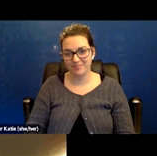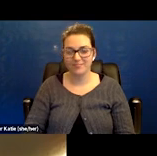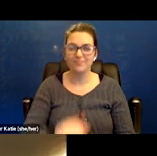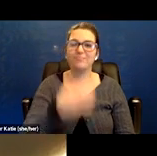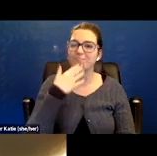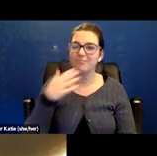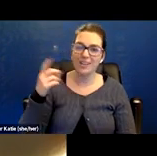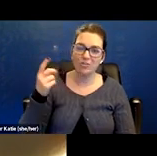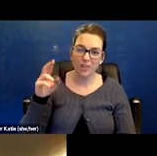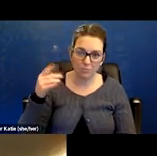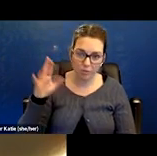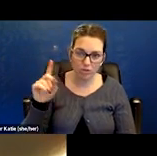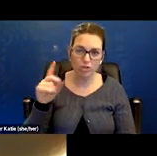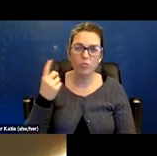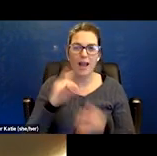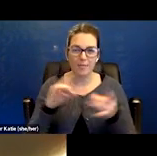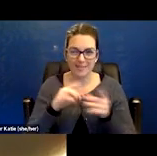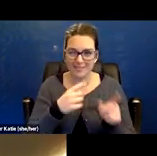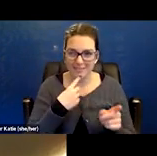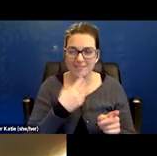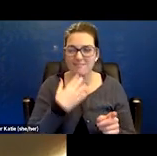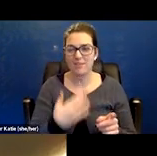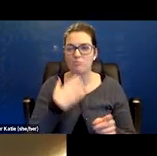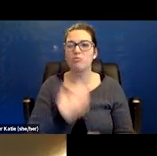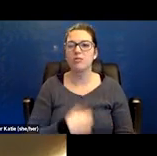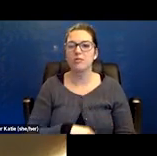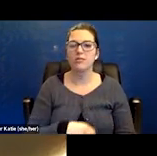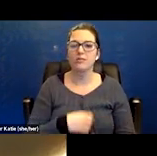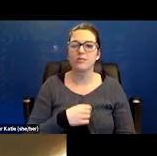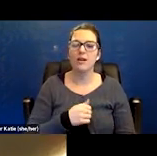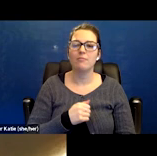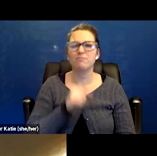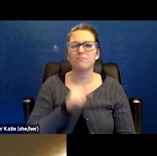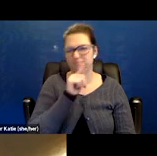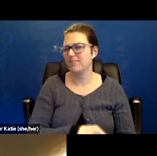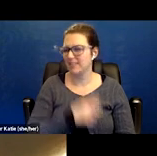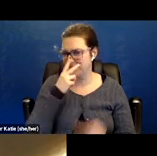Dr. Pritchard, I know you know Cass. So I wanted to give you a shoutout. So a lot of thanks for sharing your knowledge